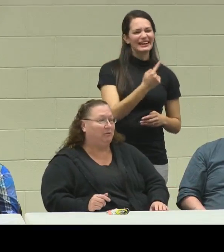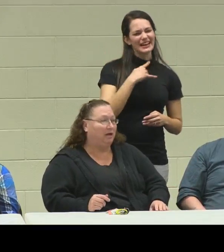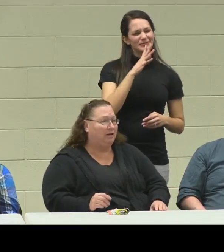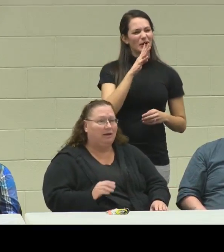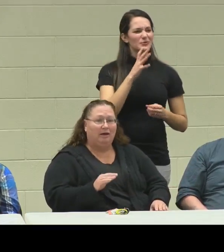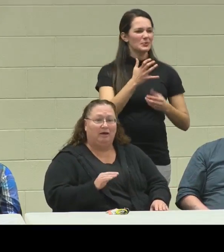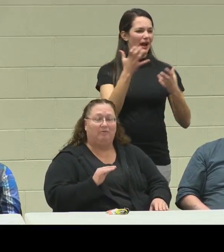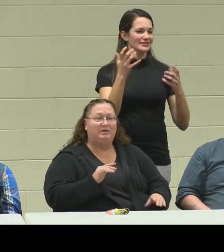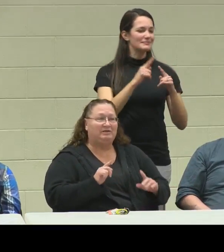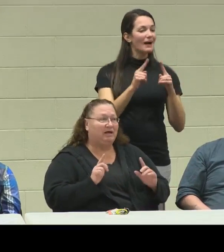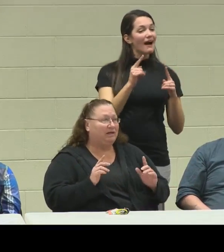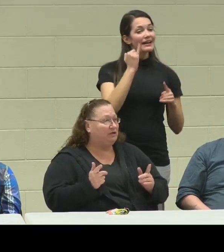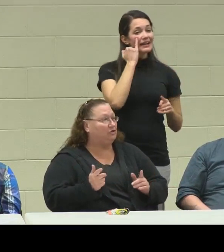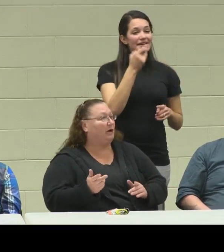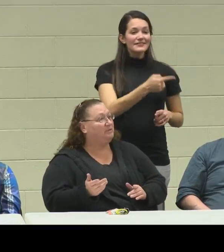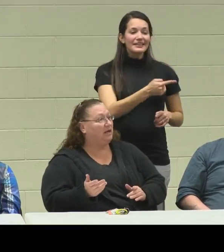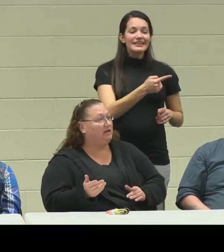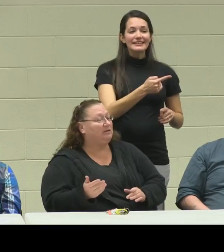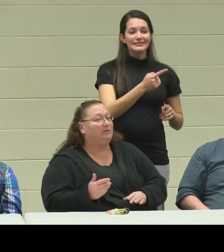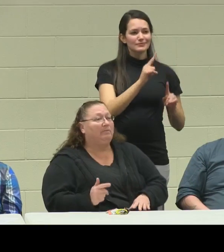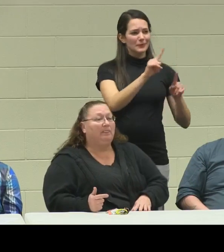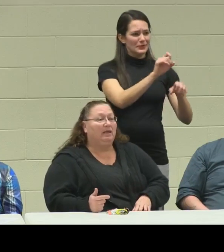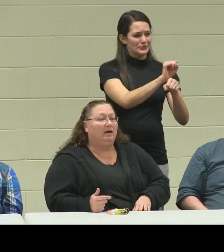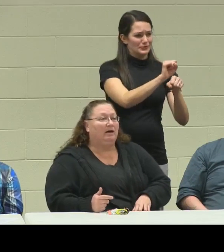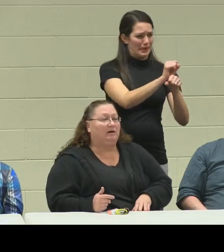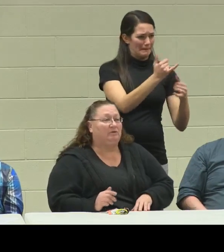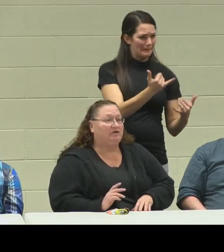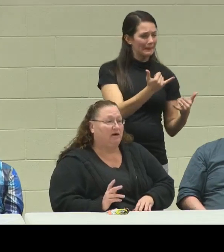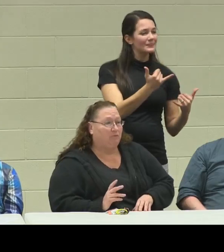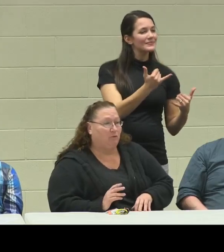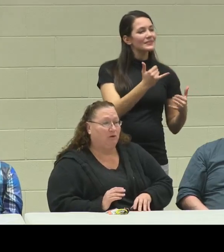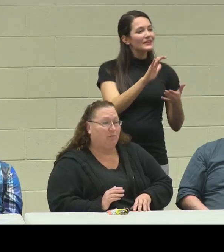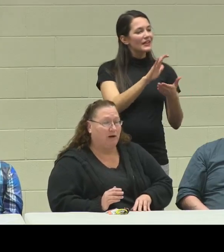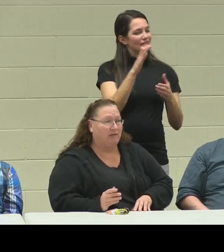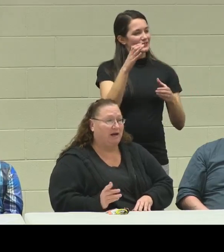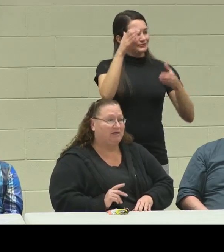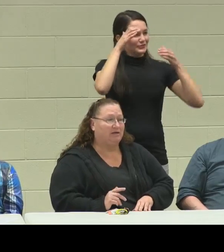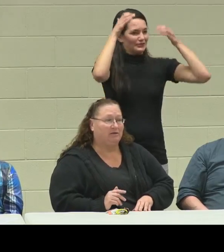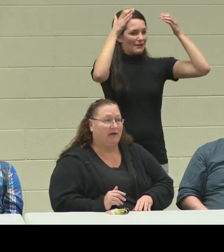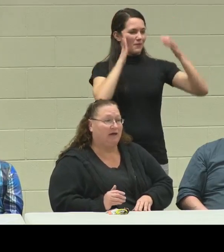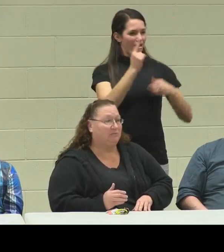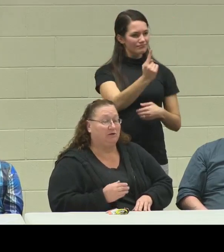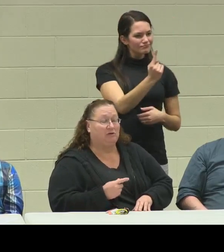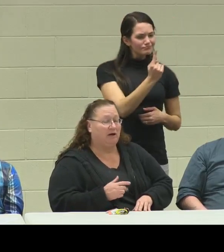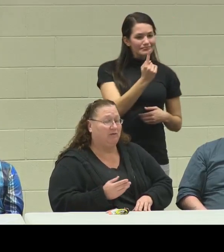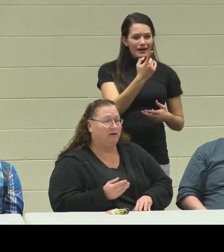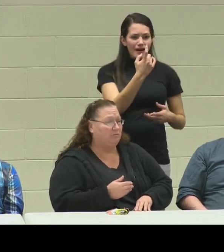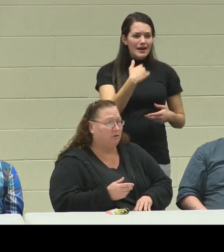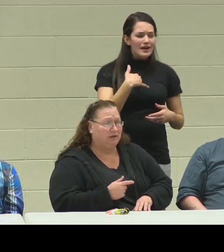but if he's at his job site, the chef will come up and ask him, "Do you have any more kids,